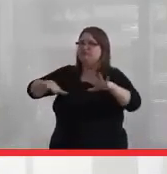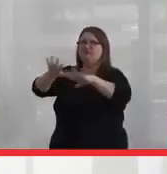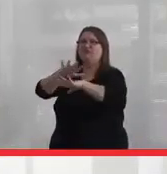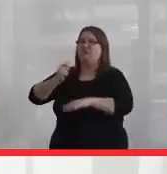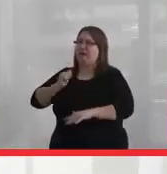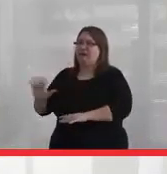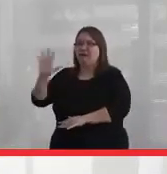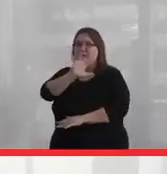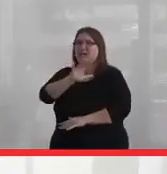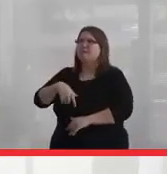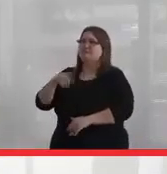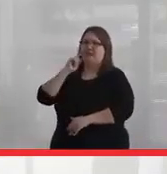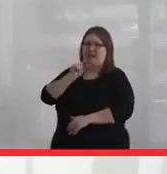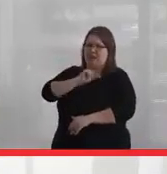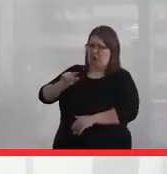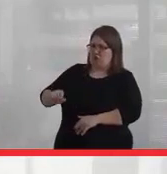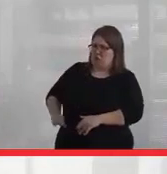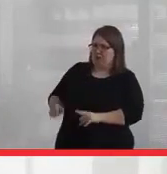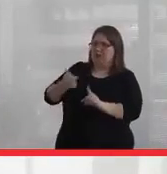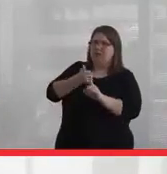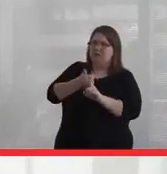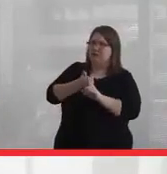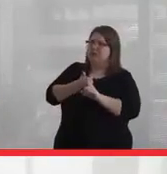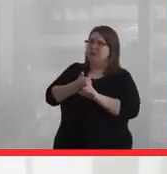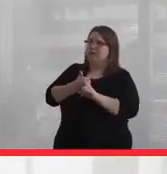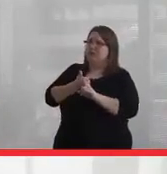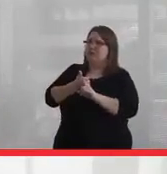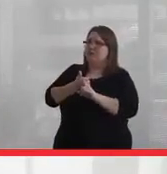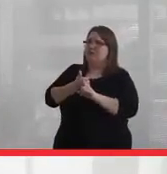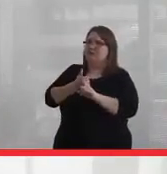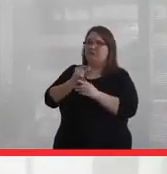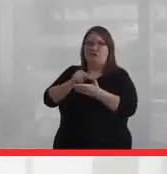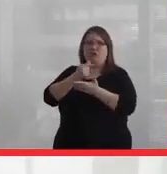I believe that Queens is a place that graduates leaders,